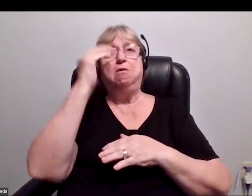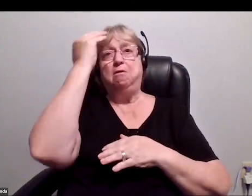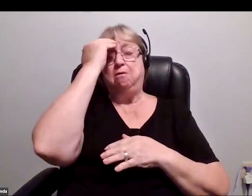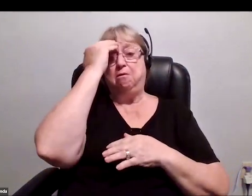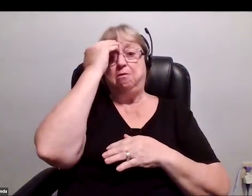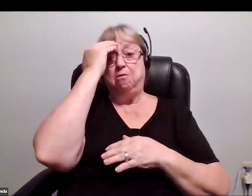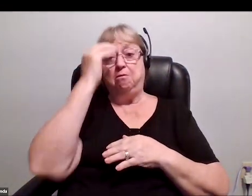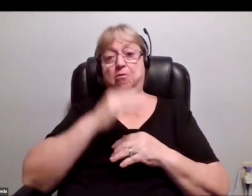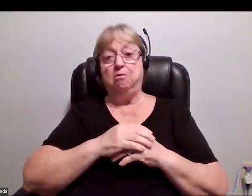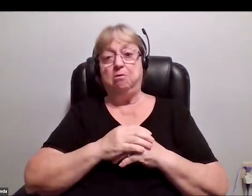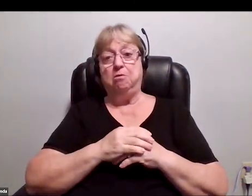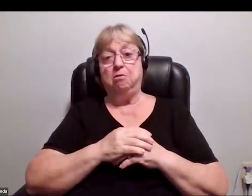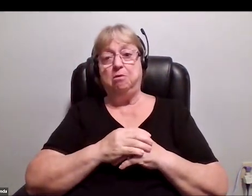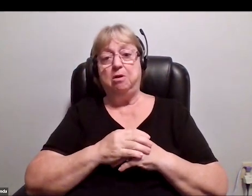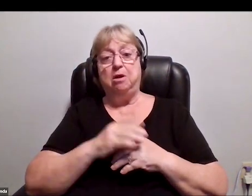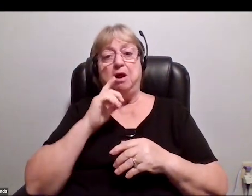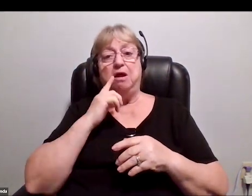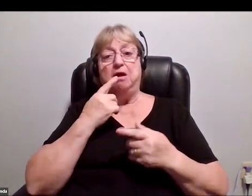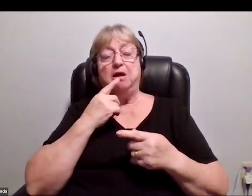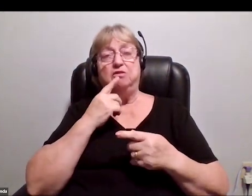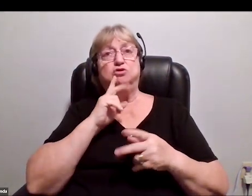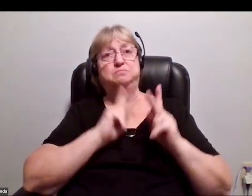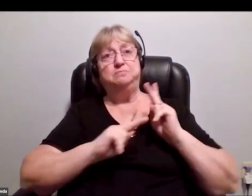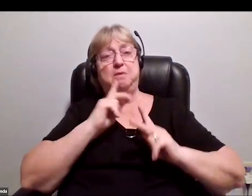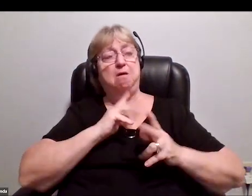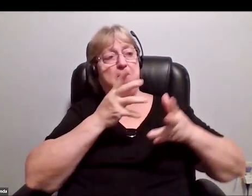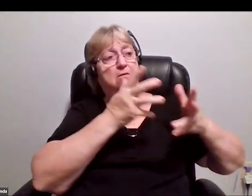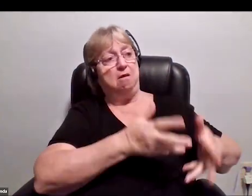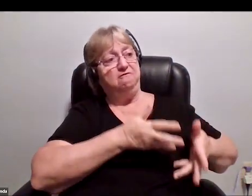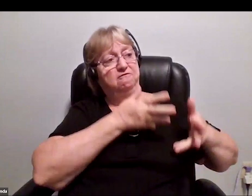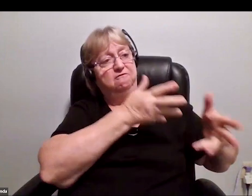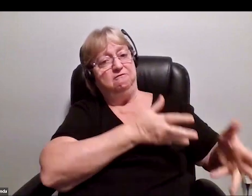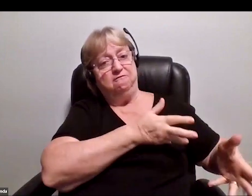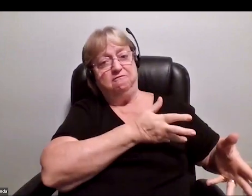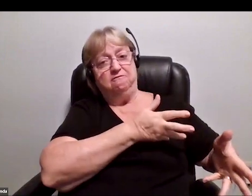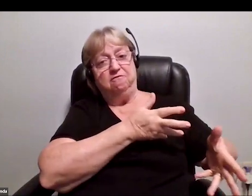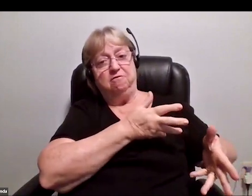Honey, there's a light I left behind for you to shine up here